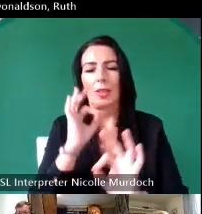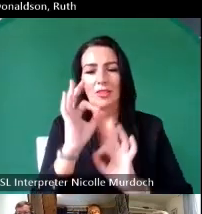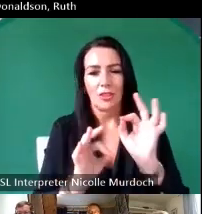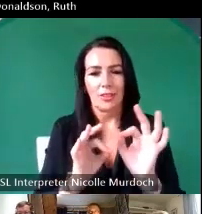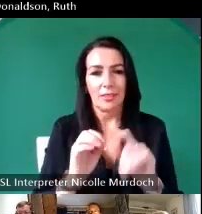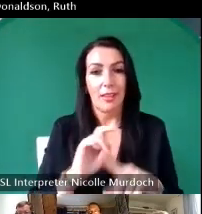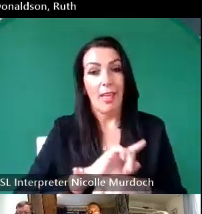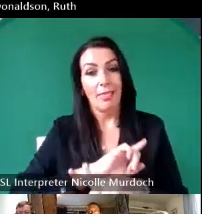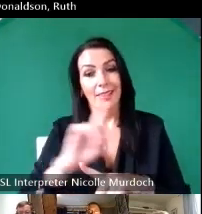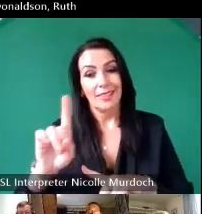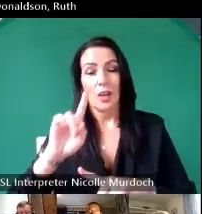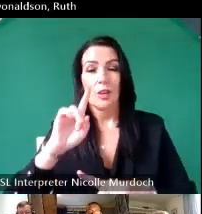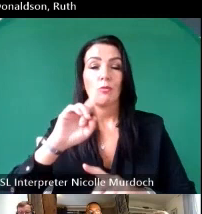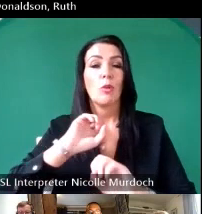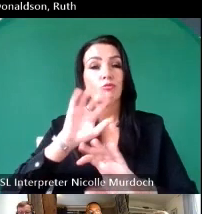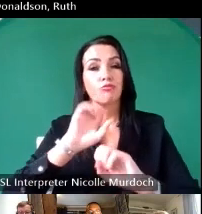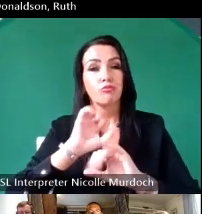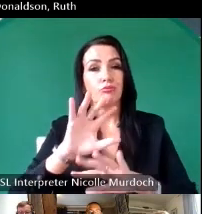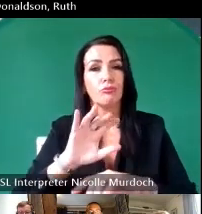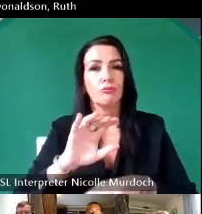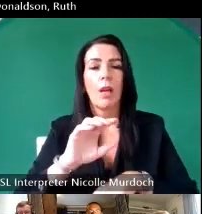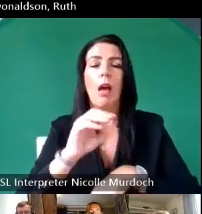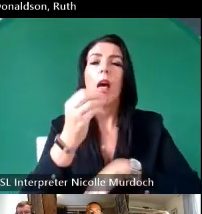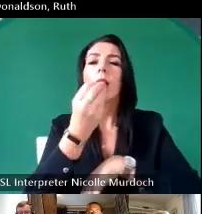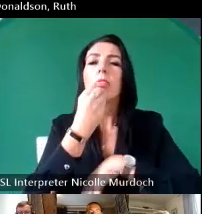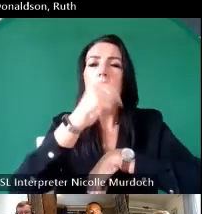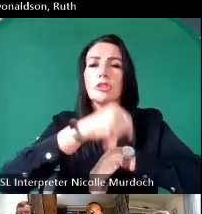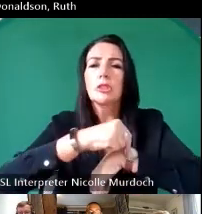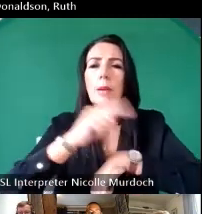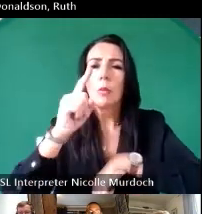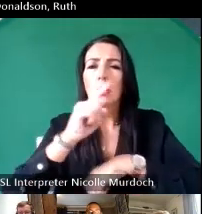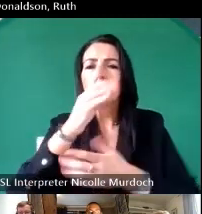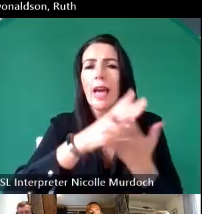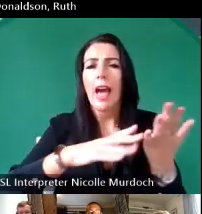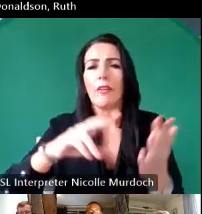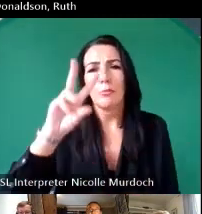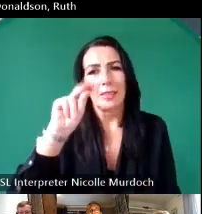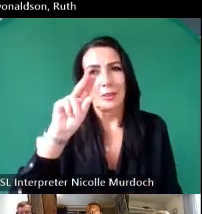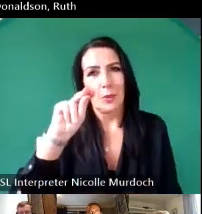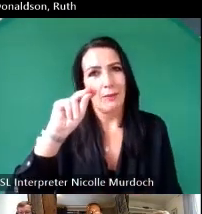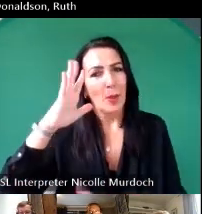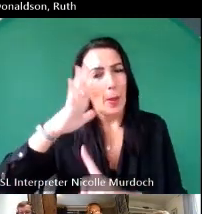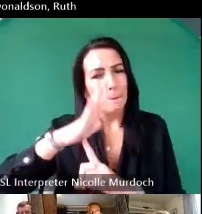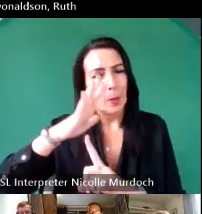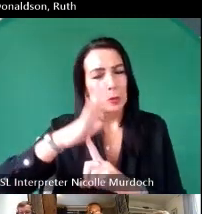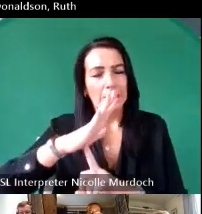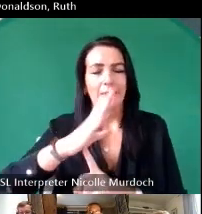time is lunch 12:30 very important yeah I should have maybe covered that already thank you very